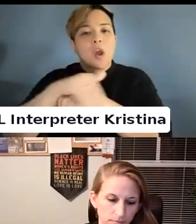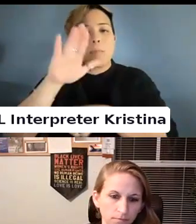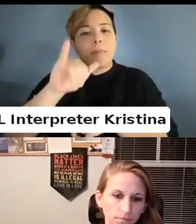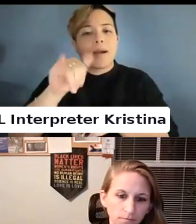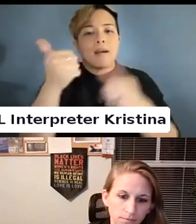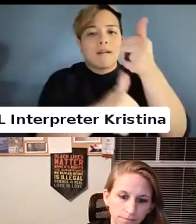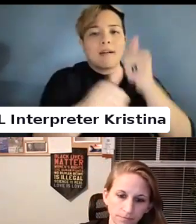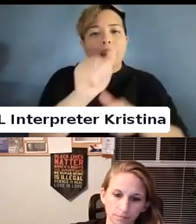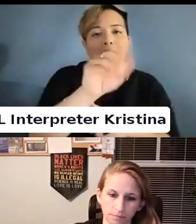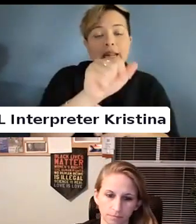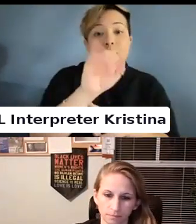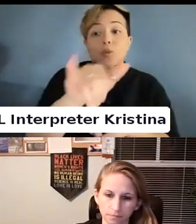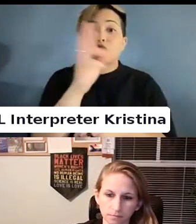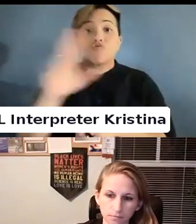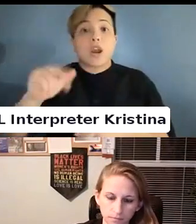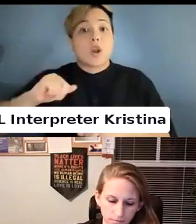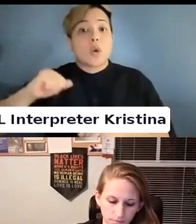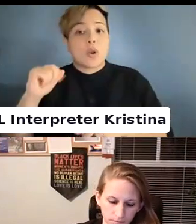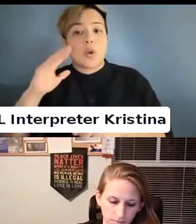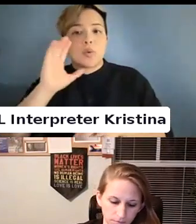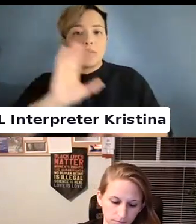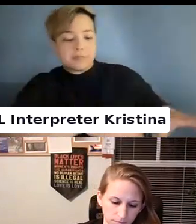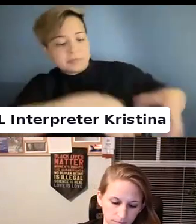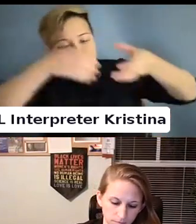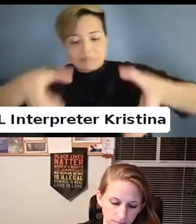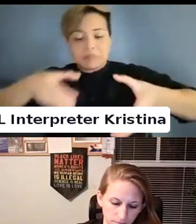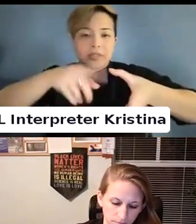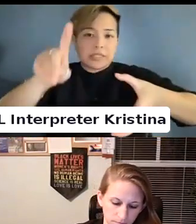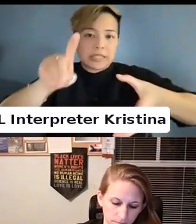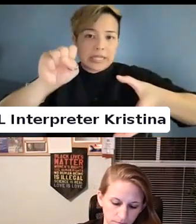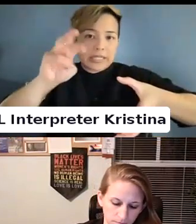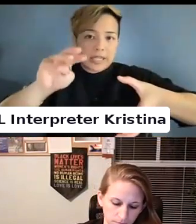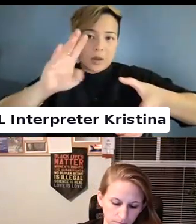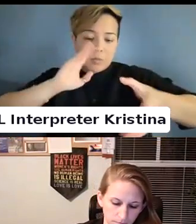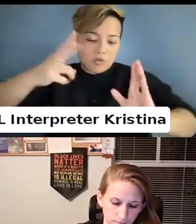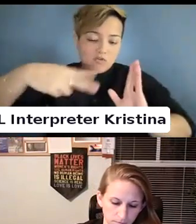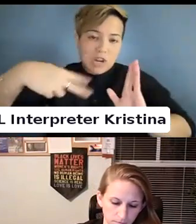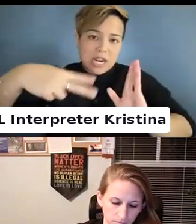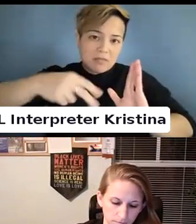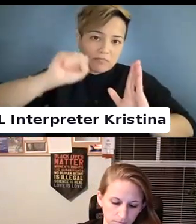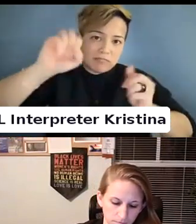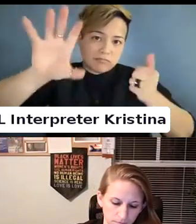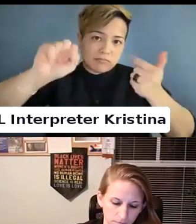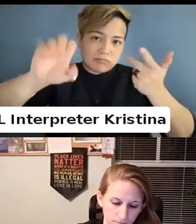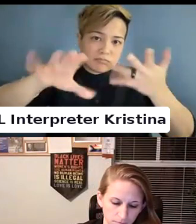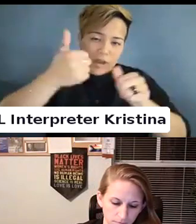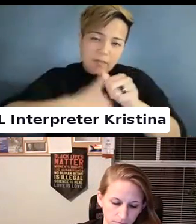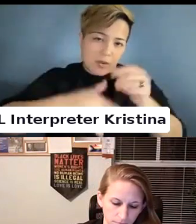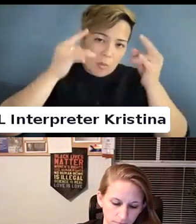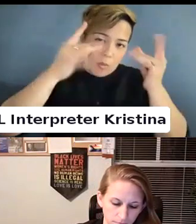So the right-wing would pull out the DSM and read every horrible one.